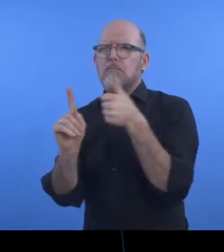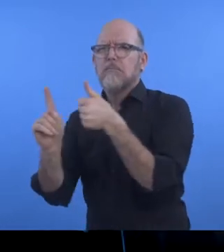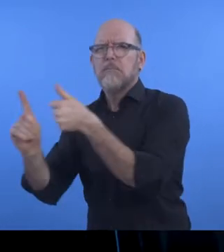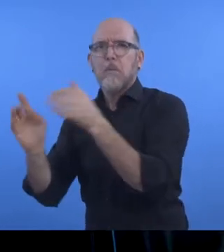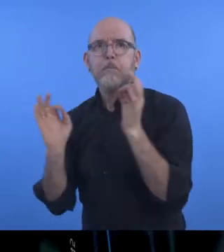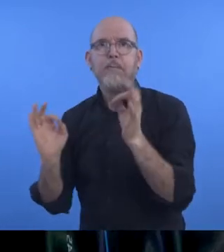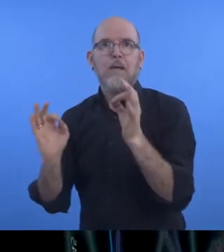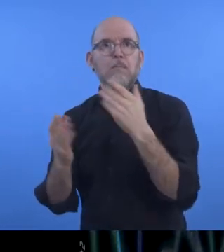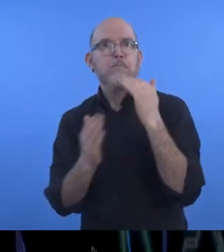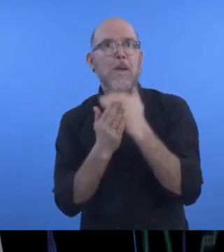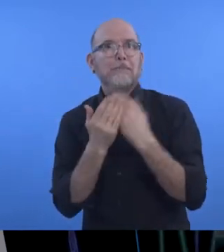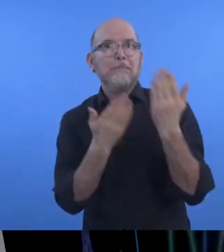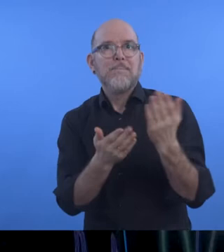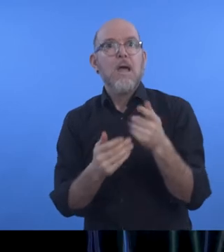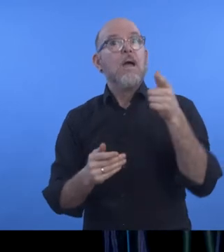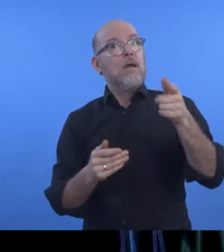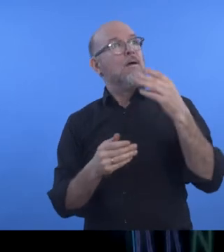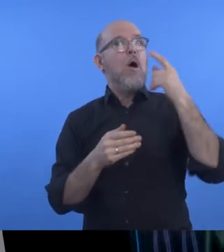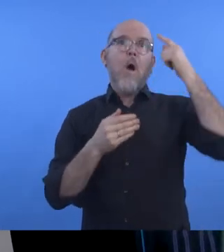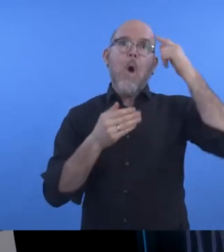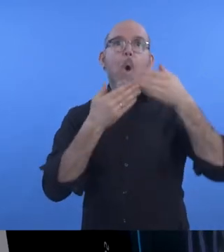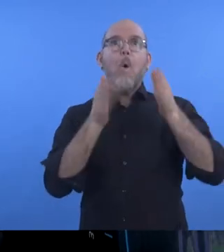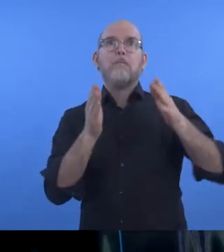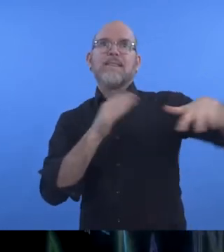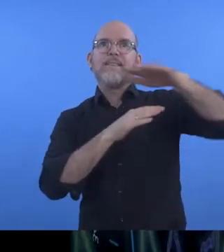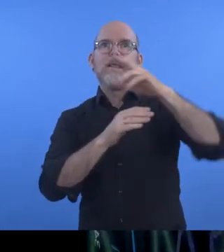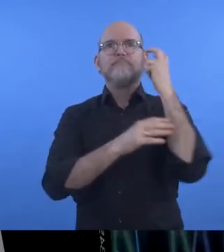It is aimed at public transport operators,